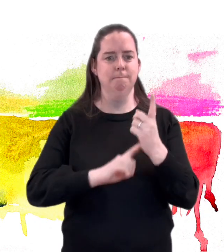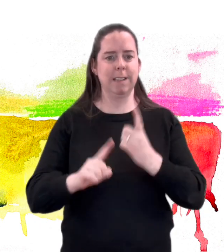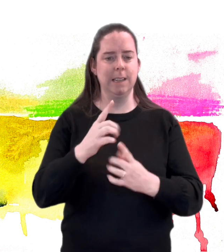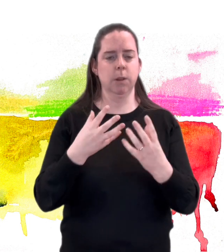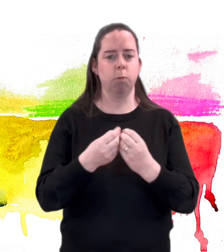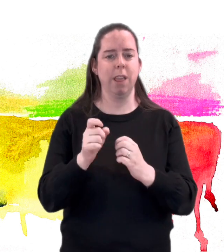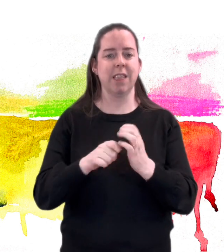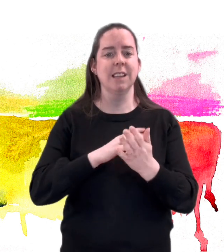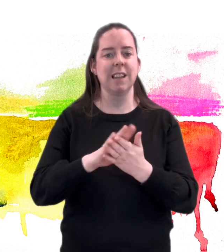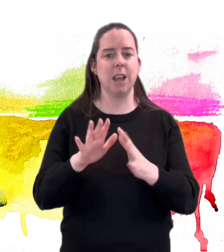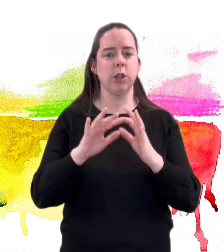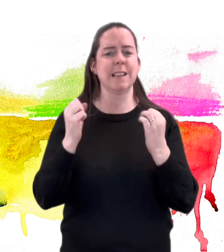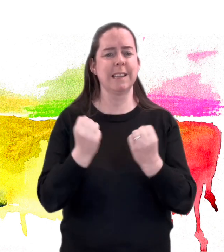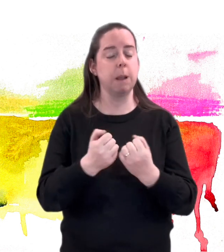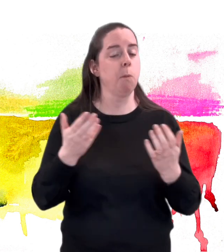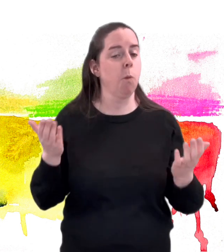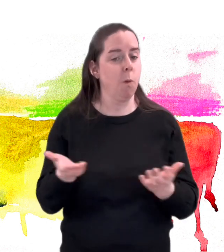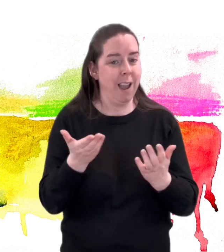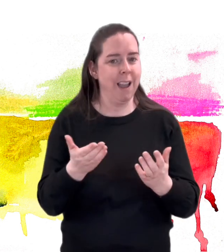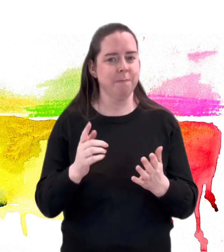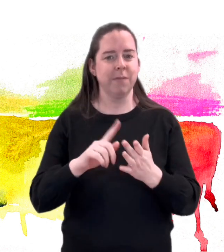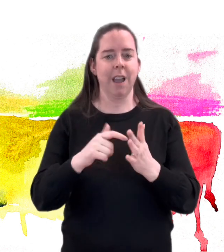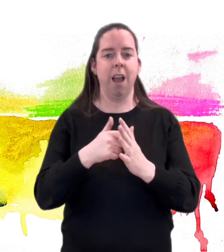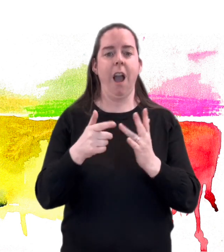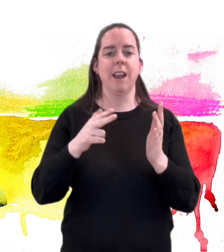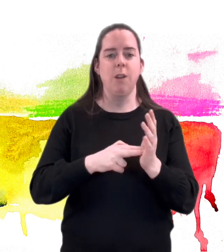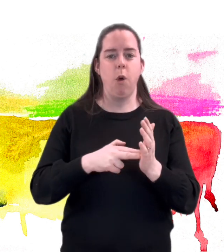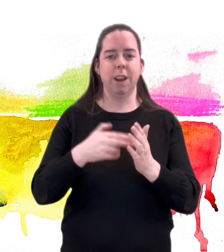with the DASH team at Ikon Gallery in Birmingham.